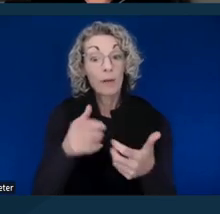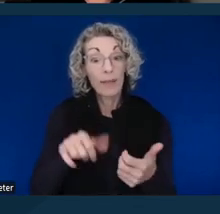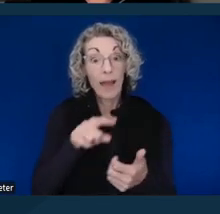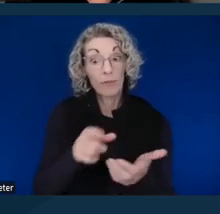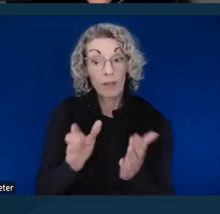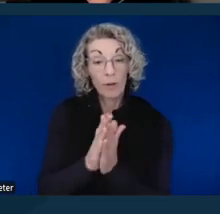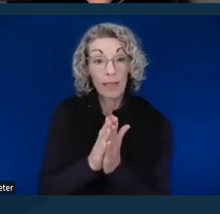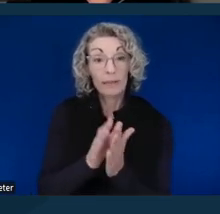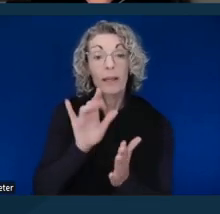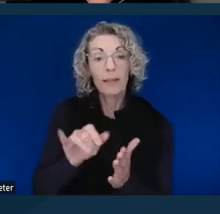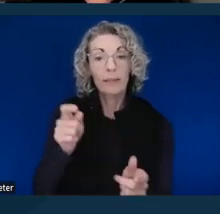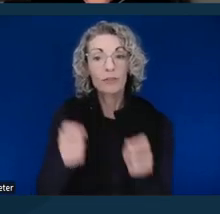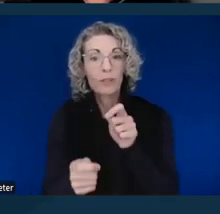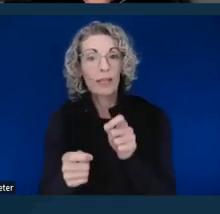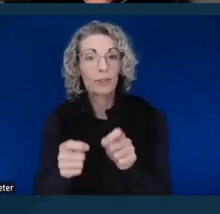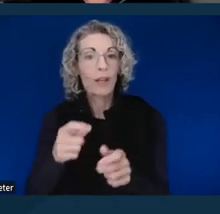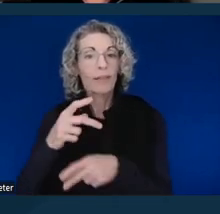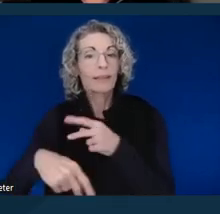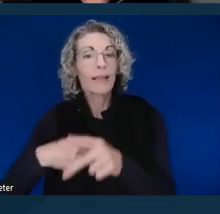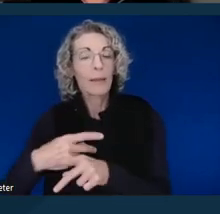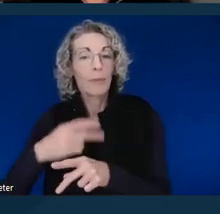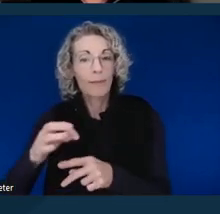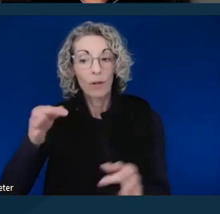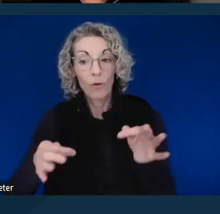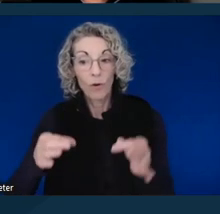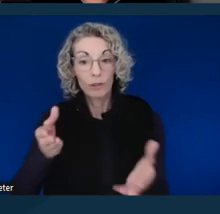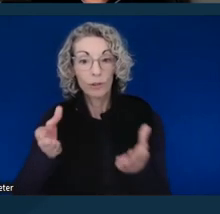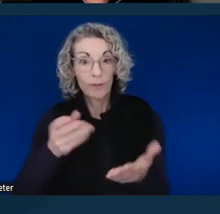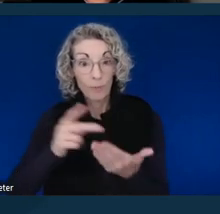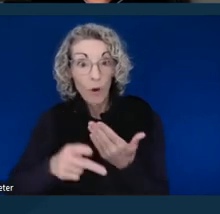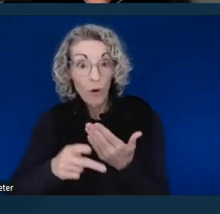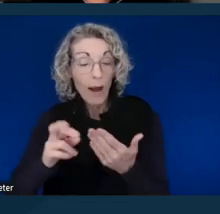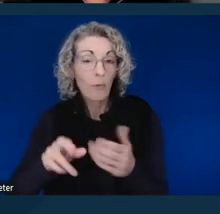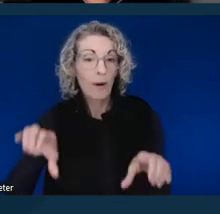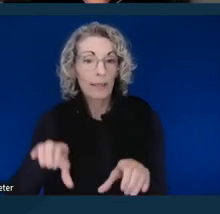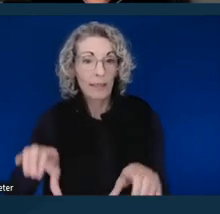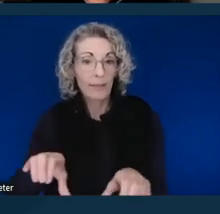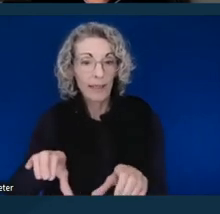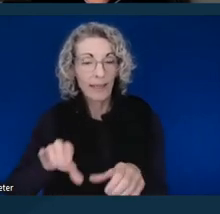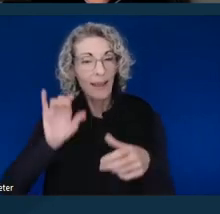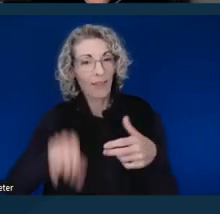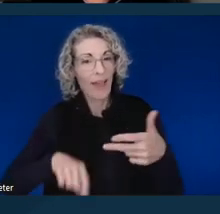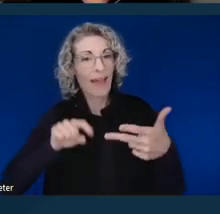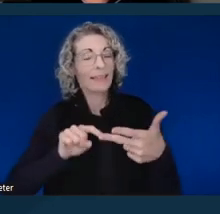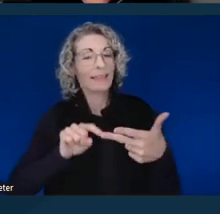of the court service program or activity. And that is probably the reason sometimes